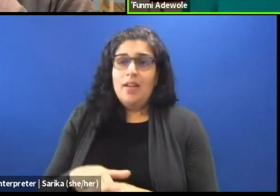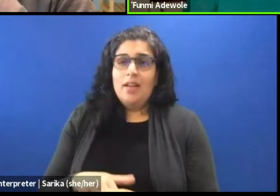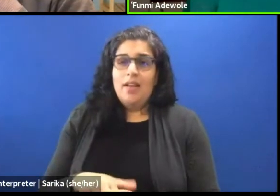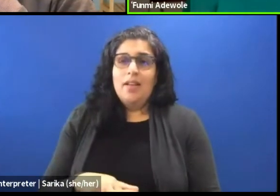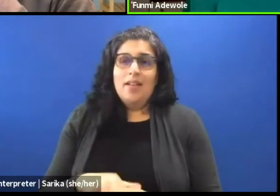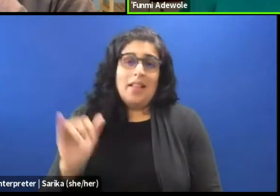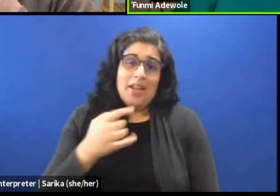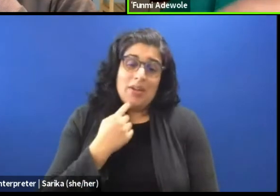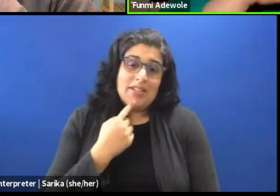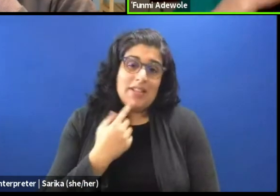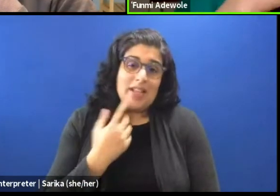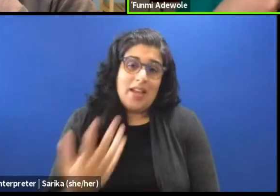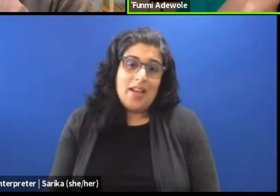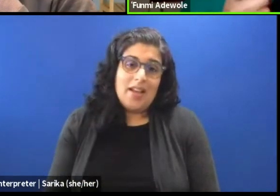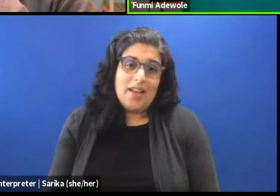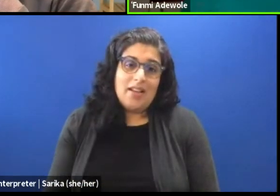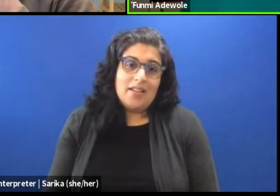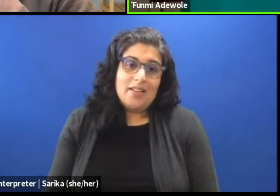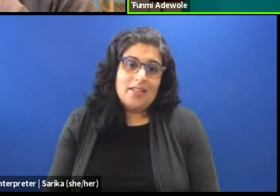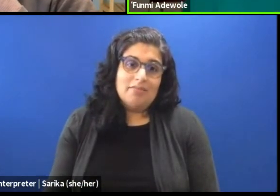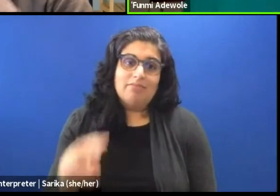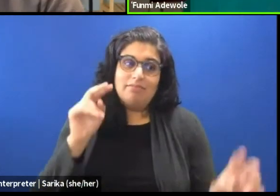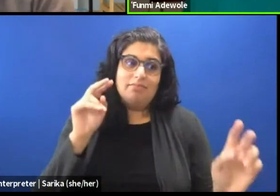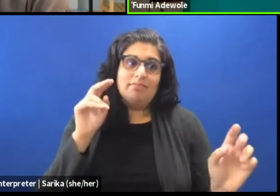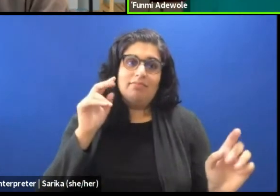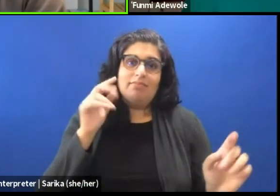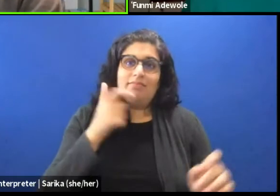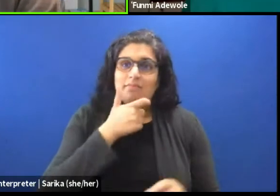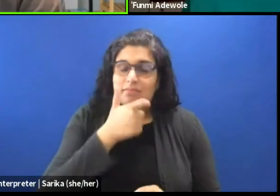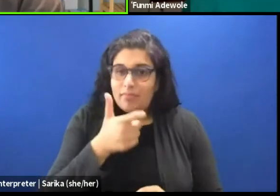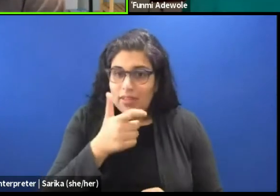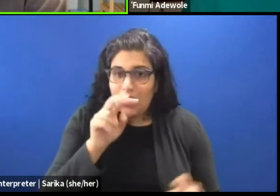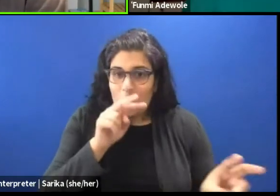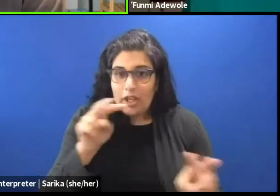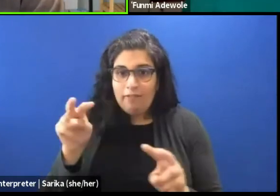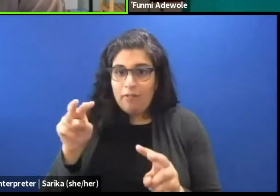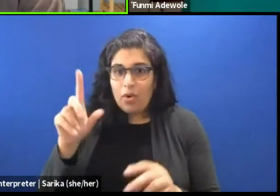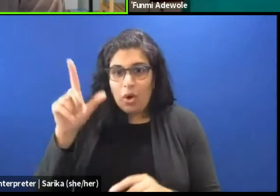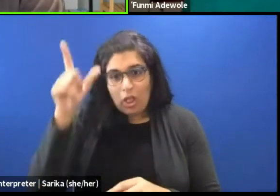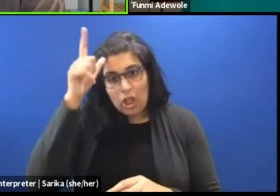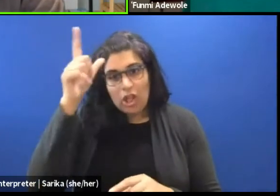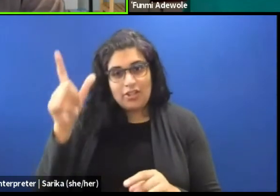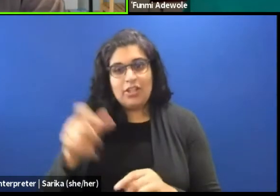because you are looking for the logic of the performance, and when you are working with artists